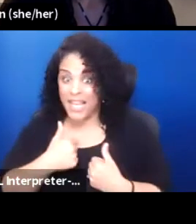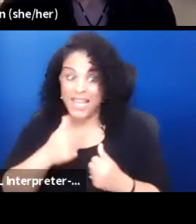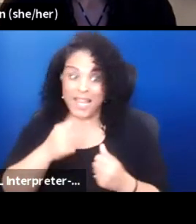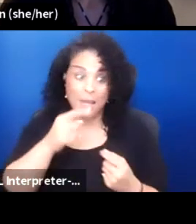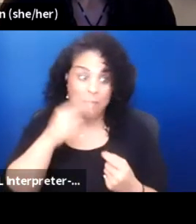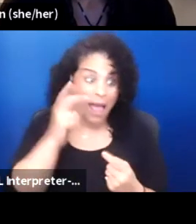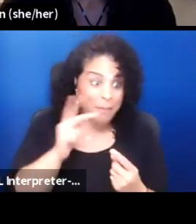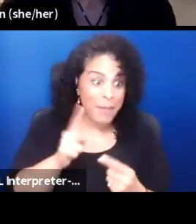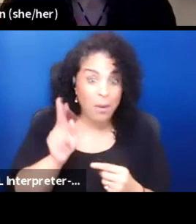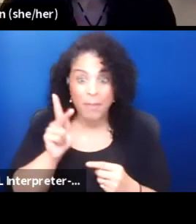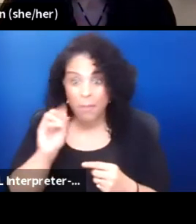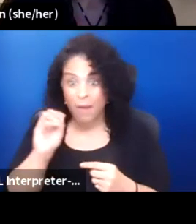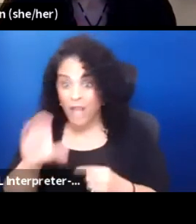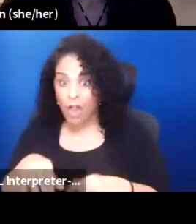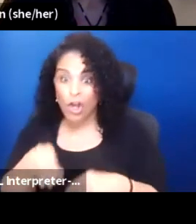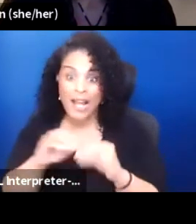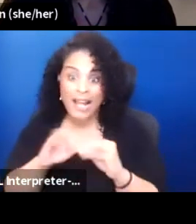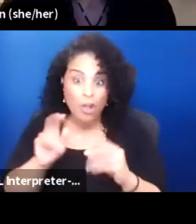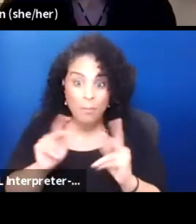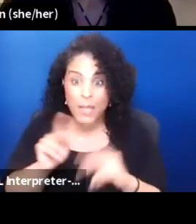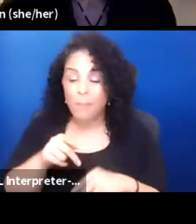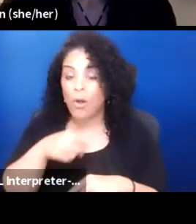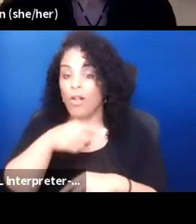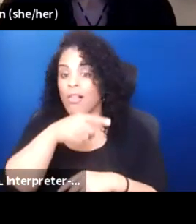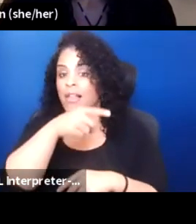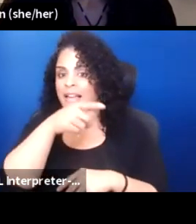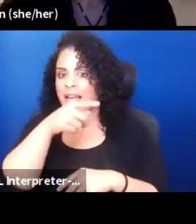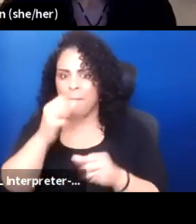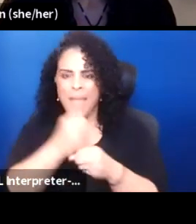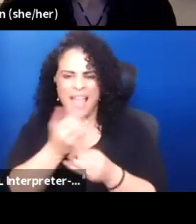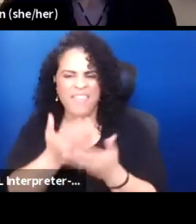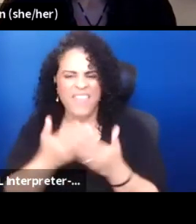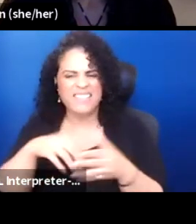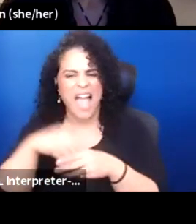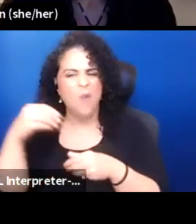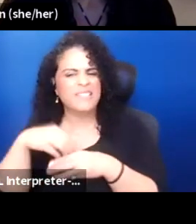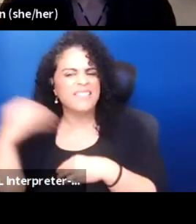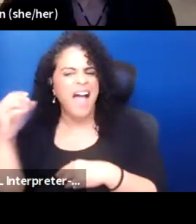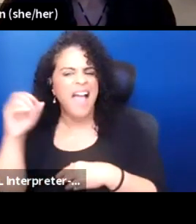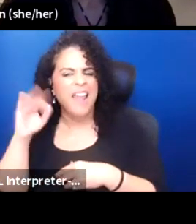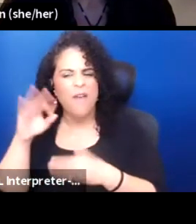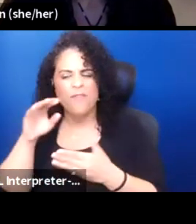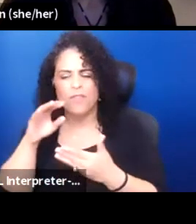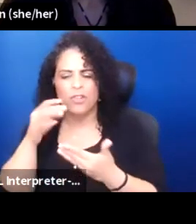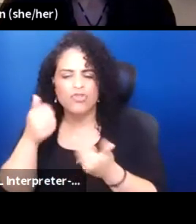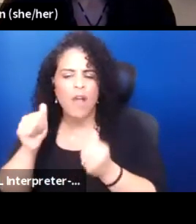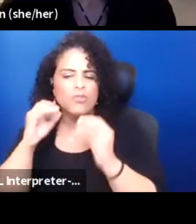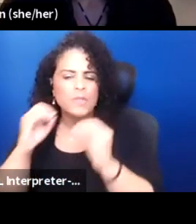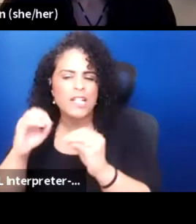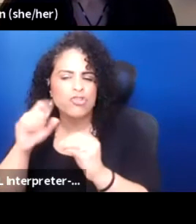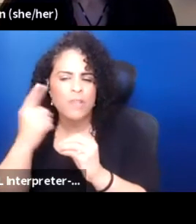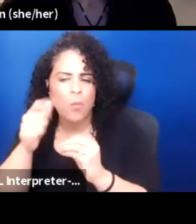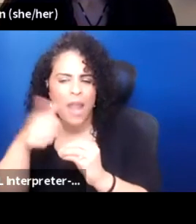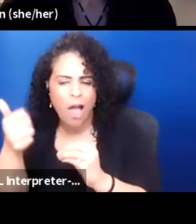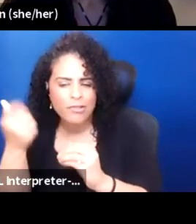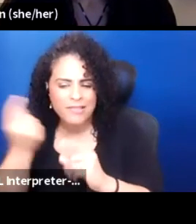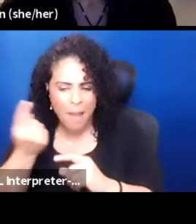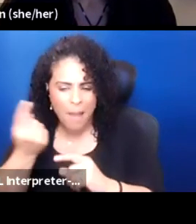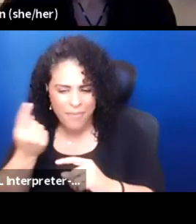trans people making things outside of the gaze of trying to teach somebody else something that's, specifically white people